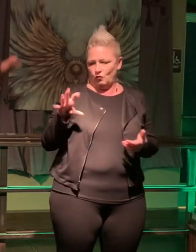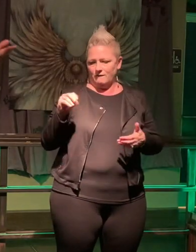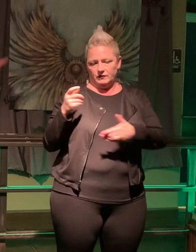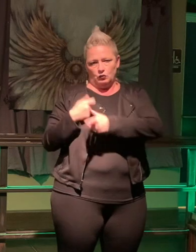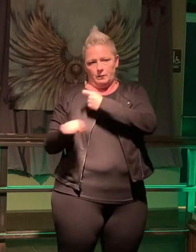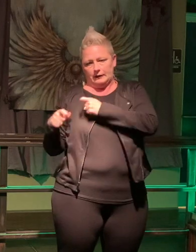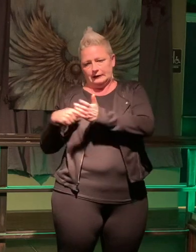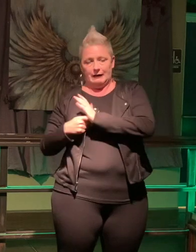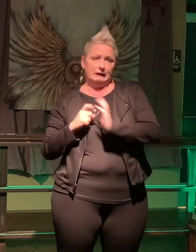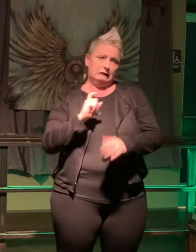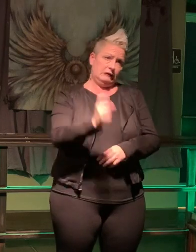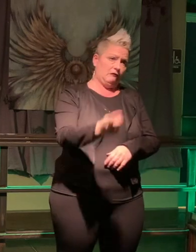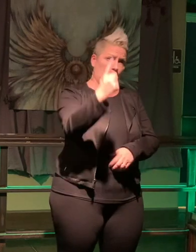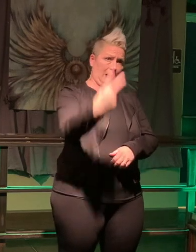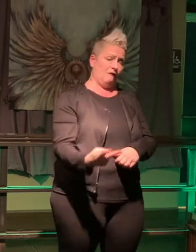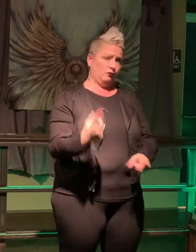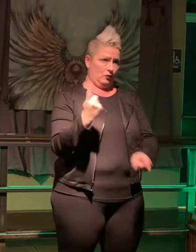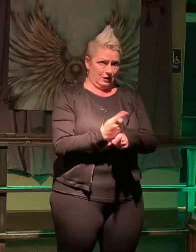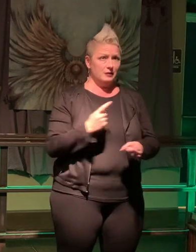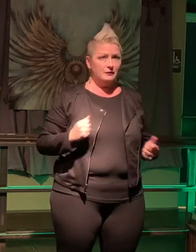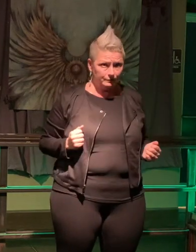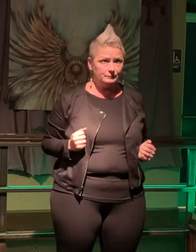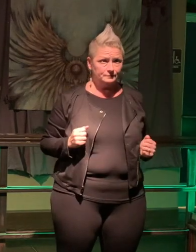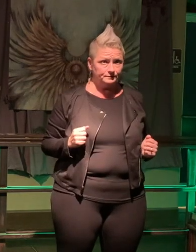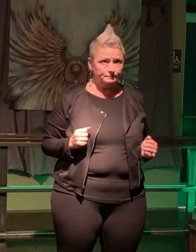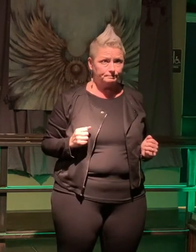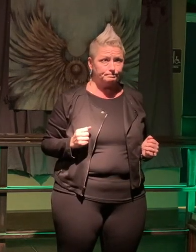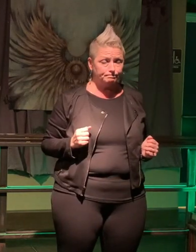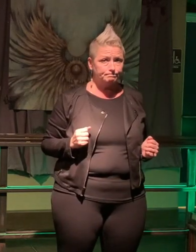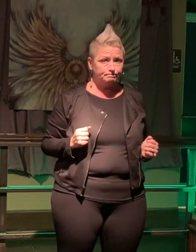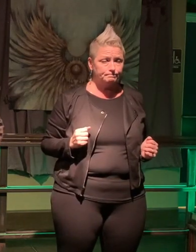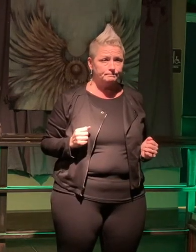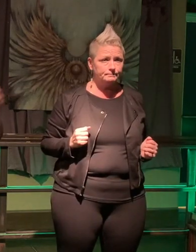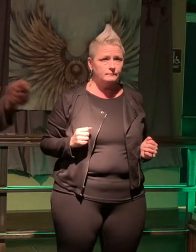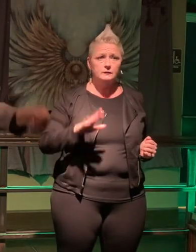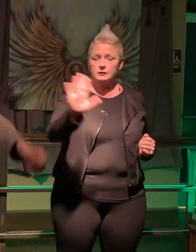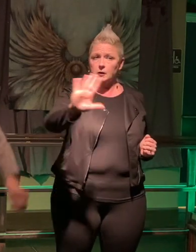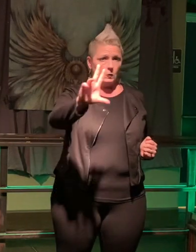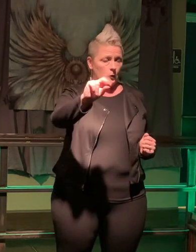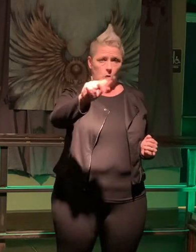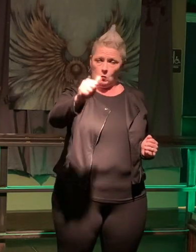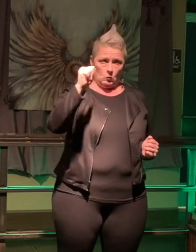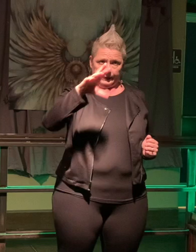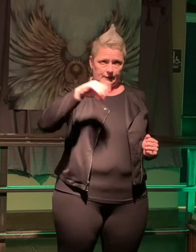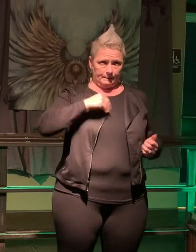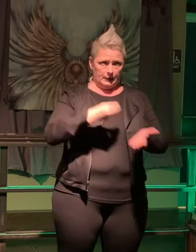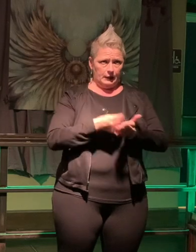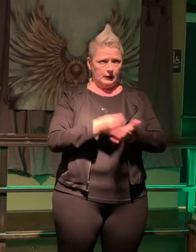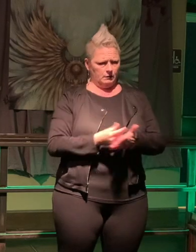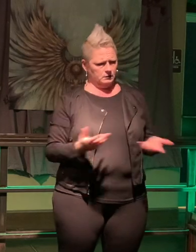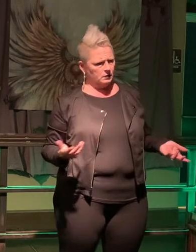at least give the lady half of that, right?" So she said "Nope i'm not taking that" and I said "Why not?"